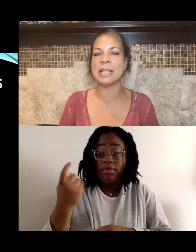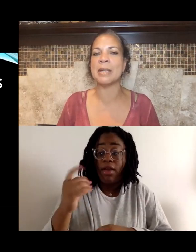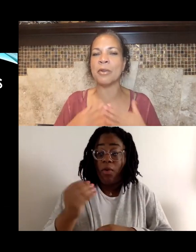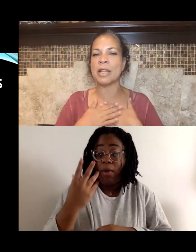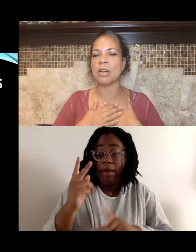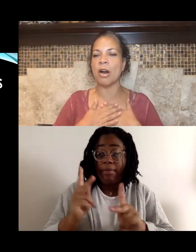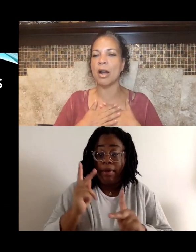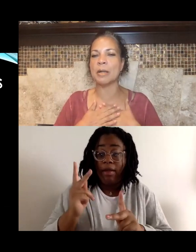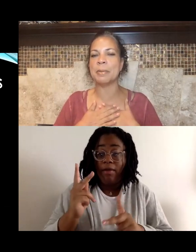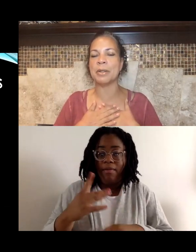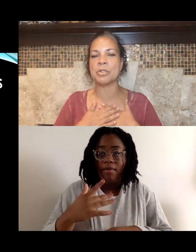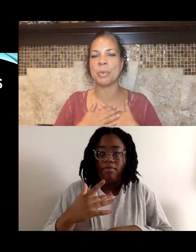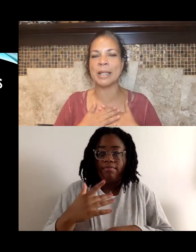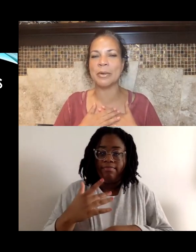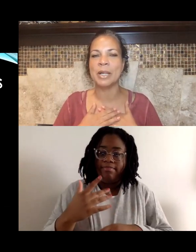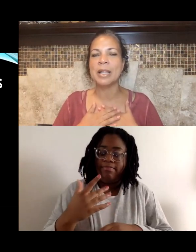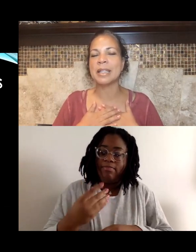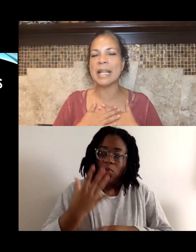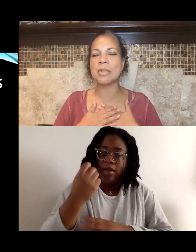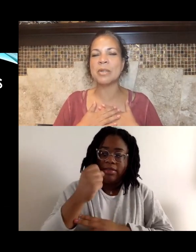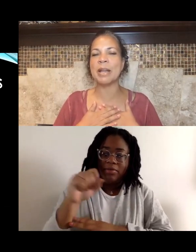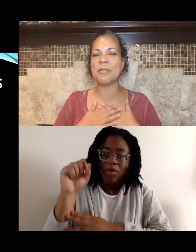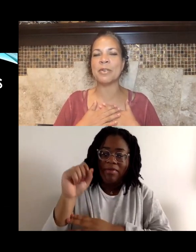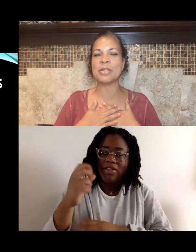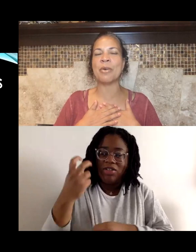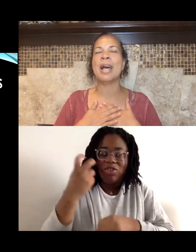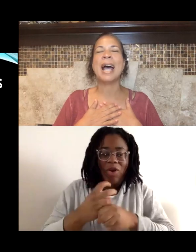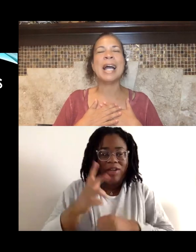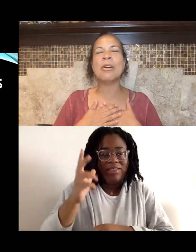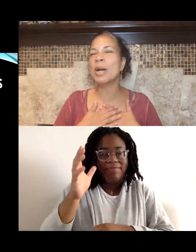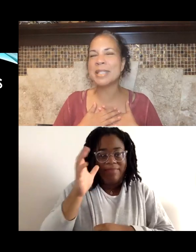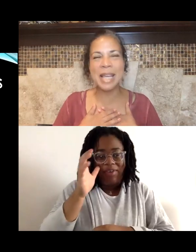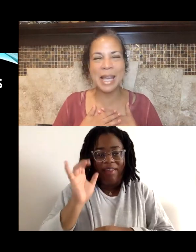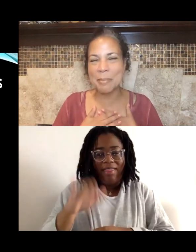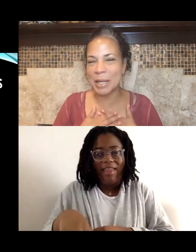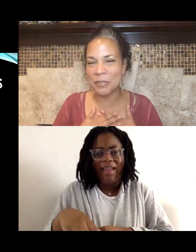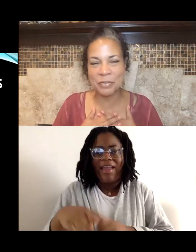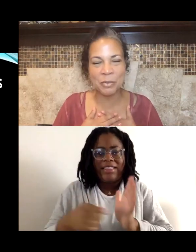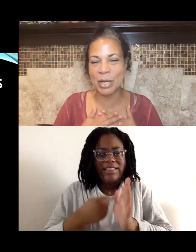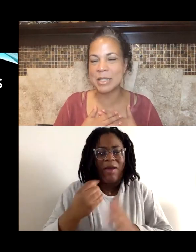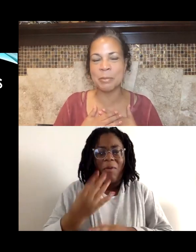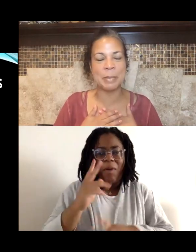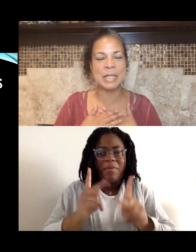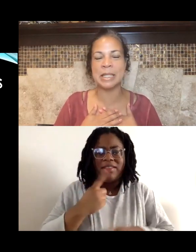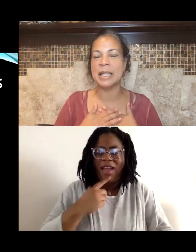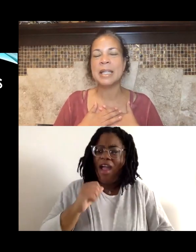and I know that's a hard pill to swallow, lots of white folks go, "I don't wanna say I'd benefit from white supremacy."